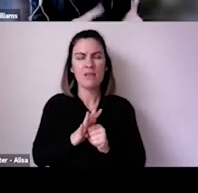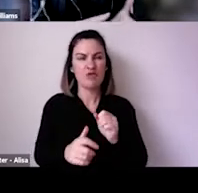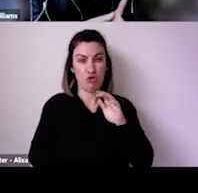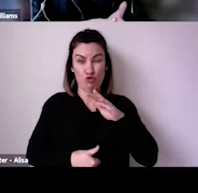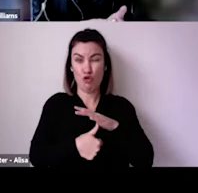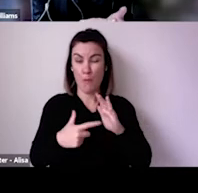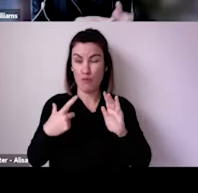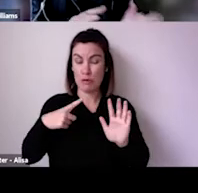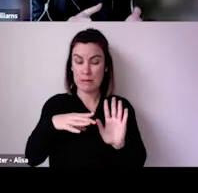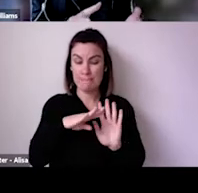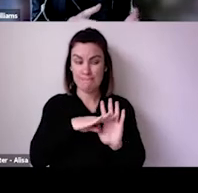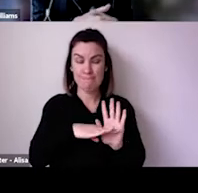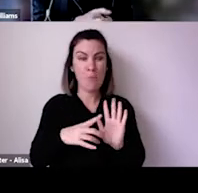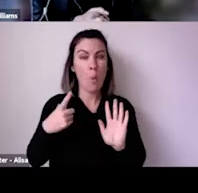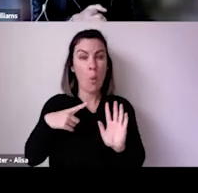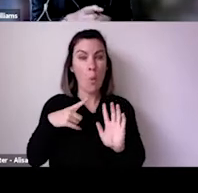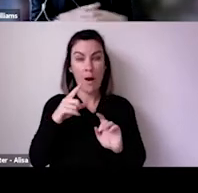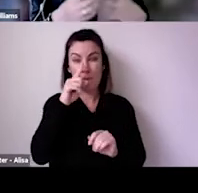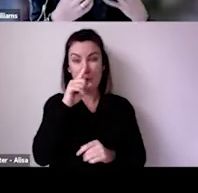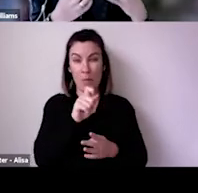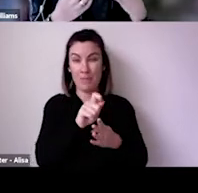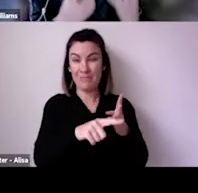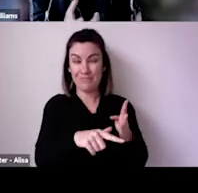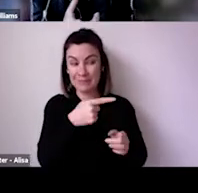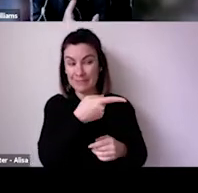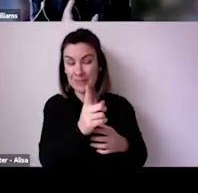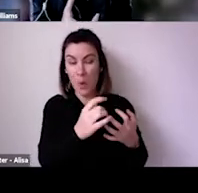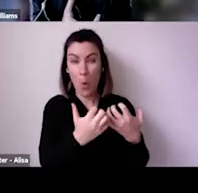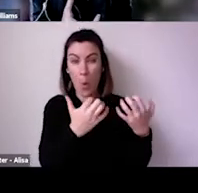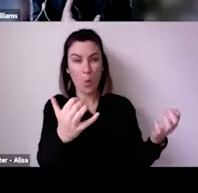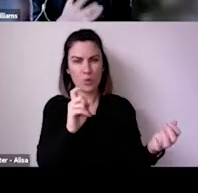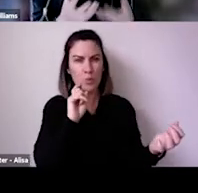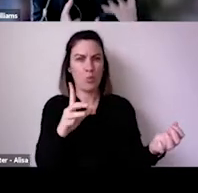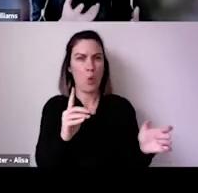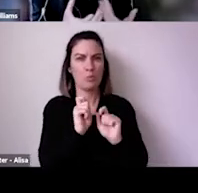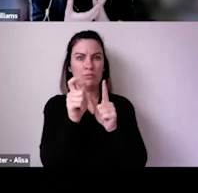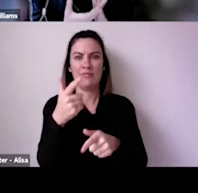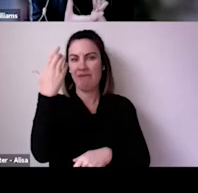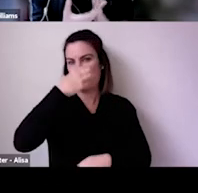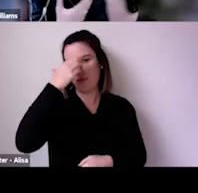great just to hear if you can elaborate a little bit on kind of confidence levels among vaccinated folk. So here in Australia the latest figures show that about over 5 million adults sorry, 5